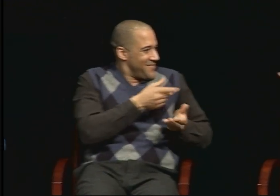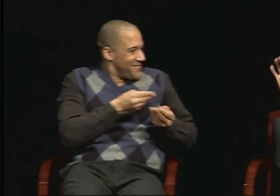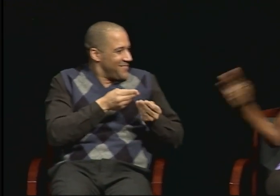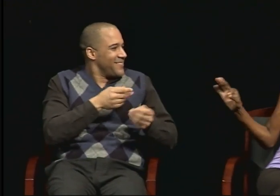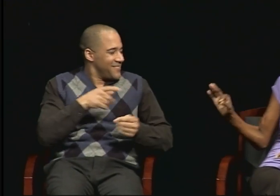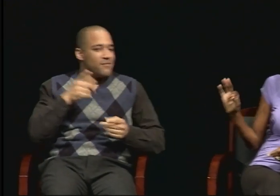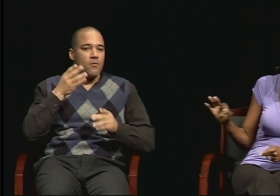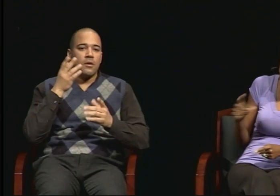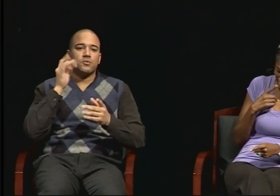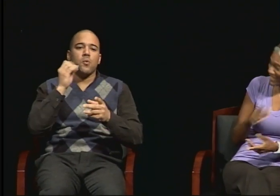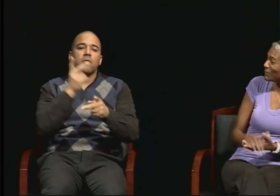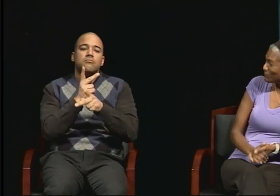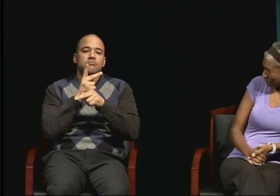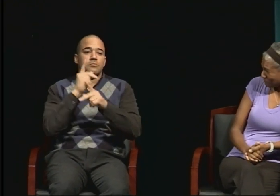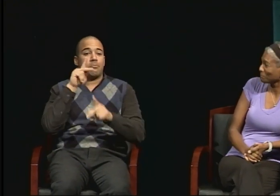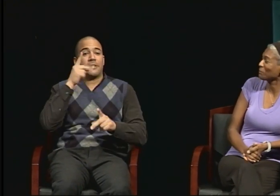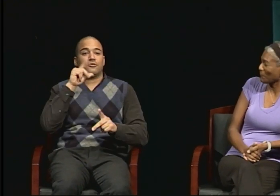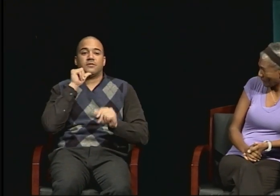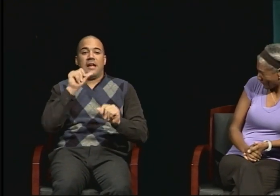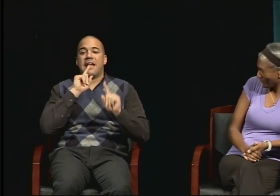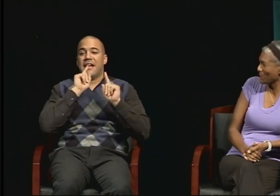Keep that in mind.